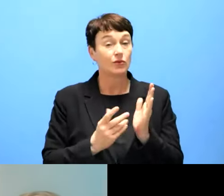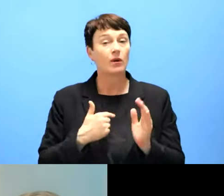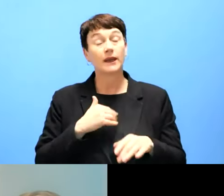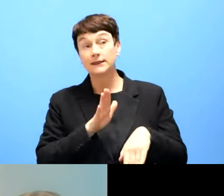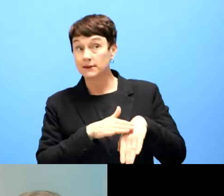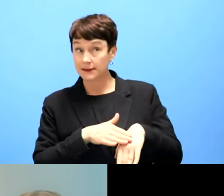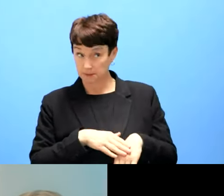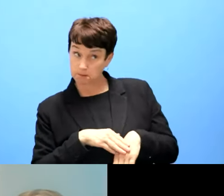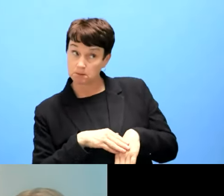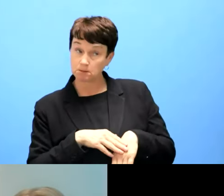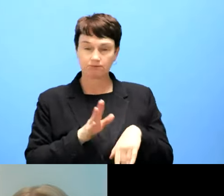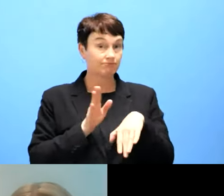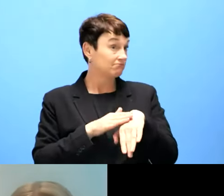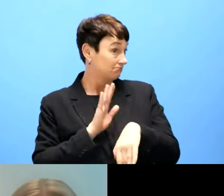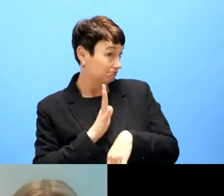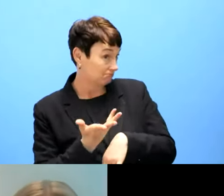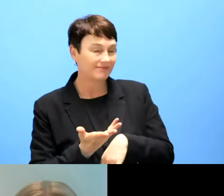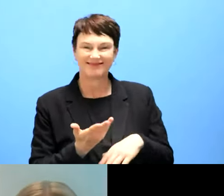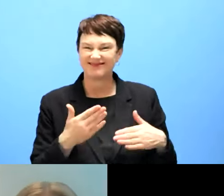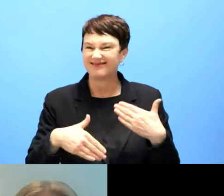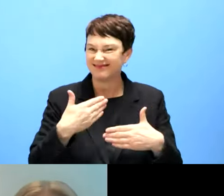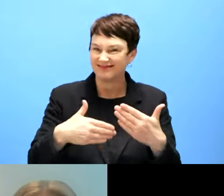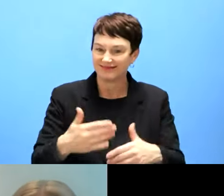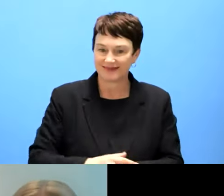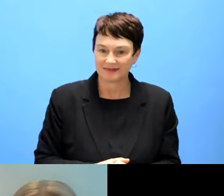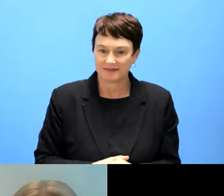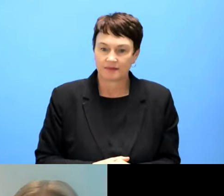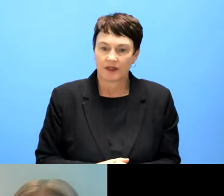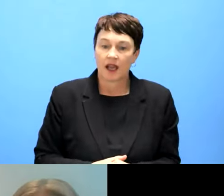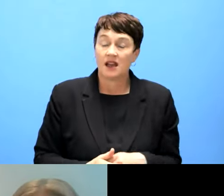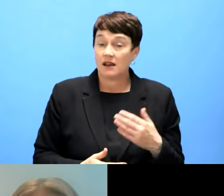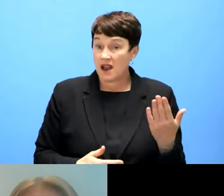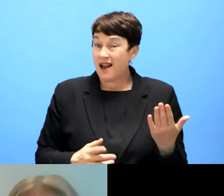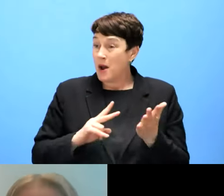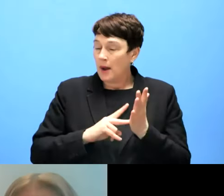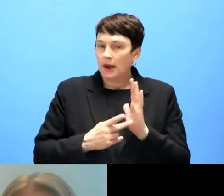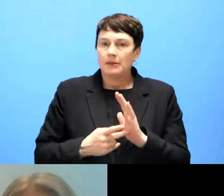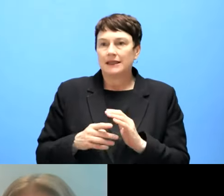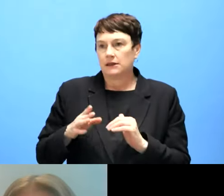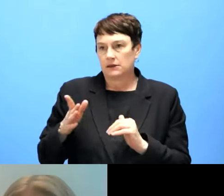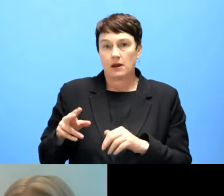That's kind of the monitoring agency is being the activists that push the market